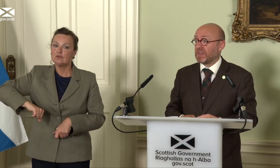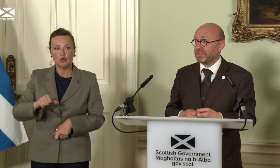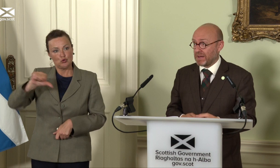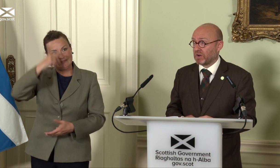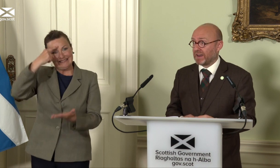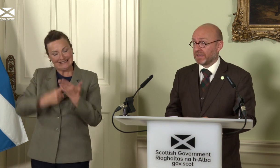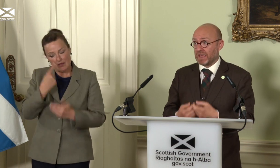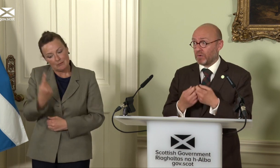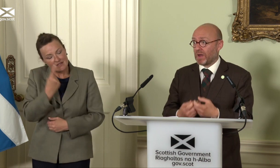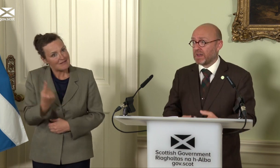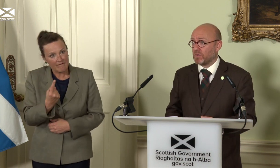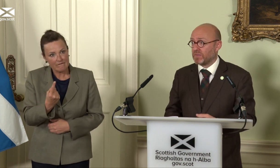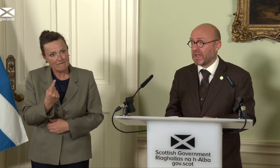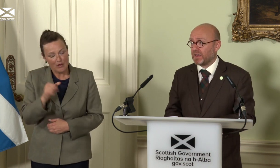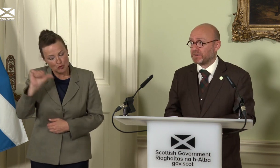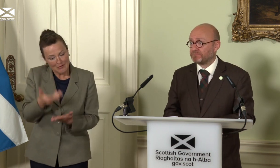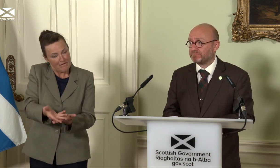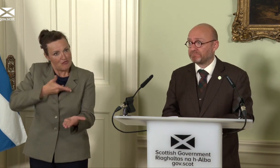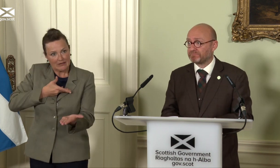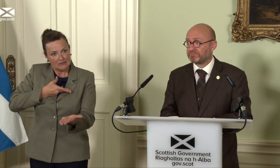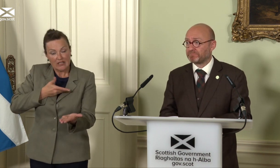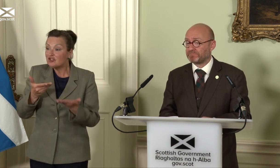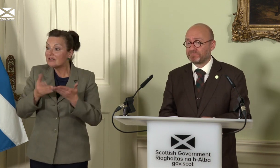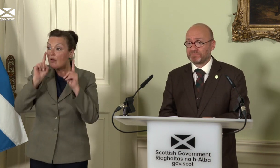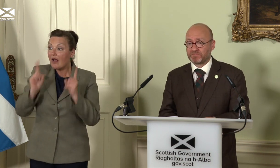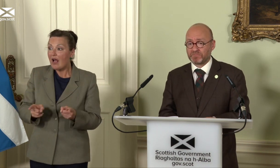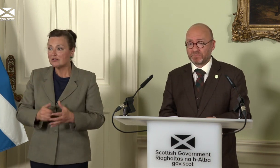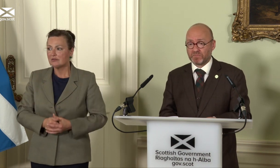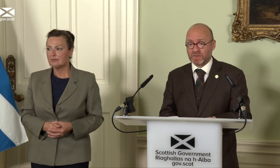democratically, and right now they can’t. You need the UK to accept the result…